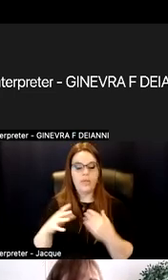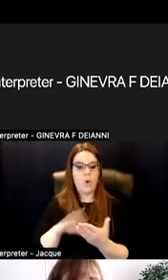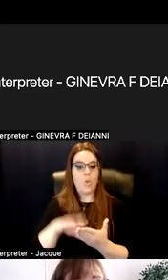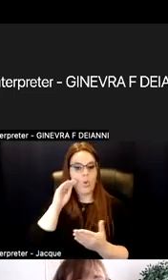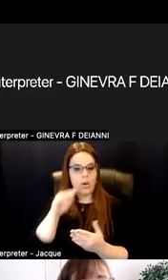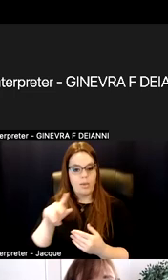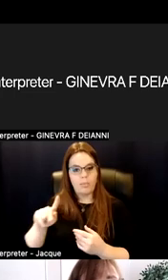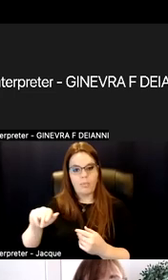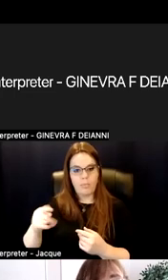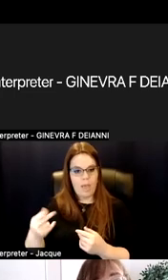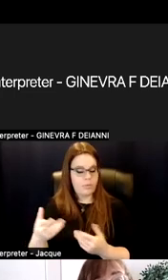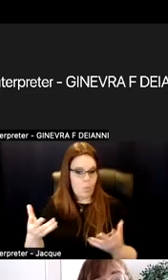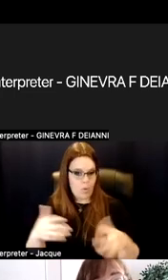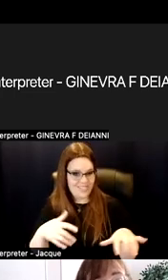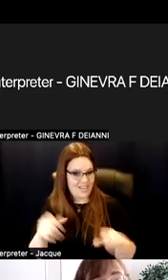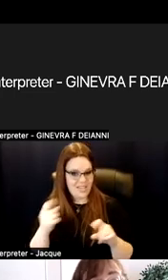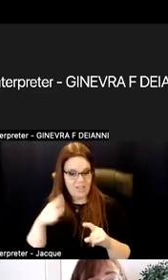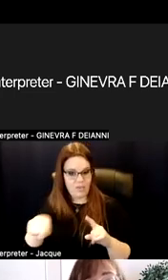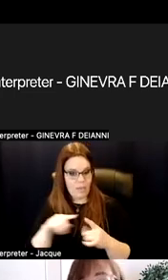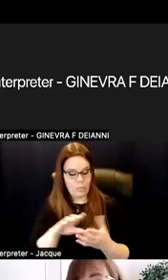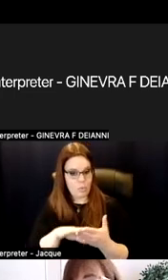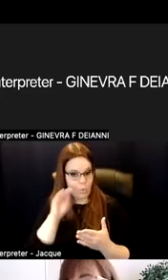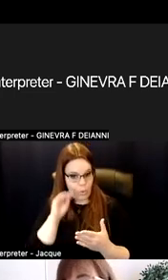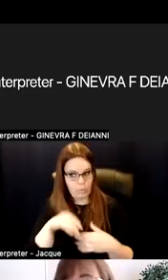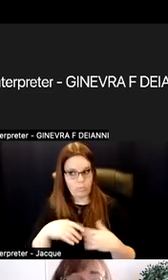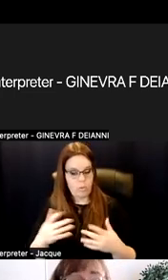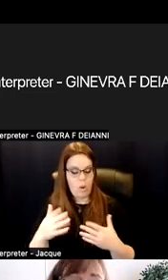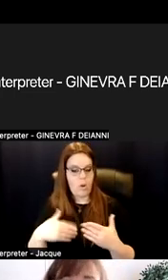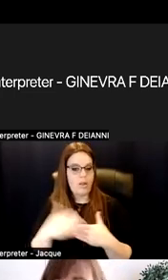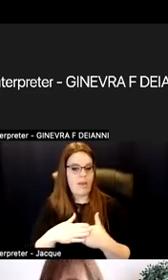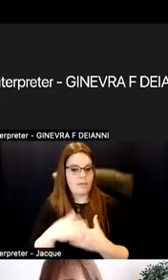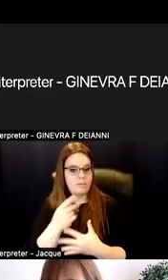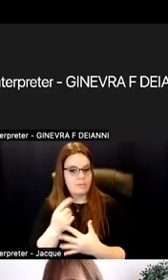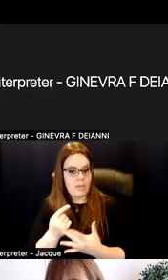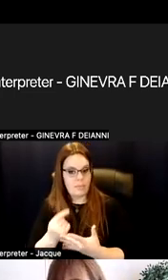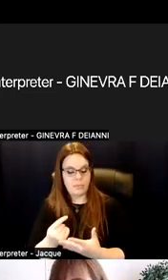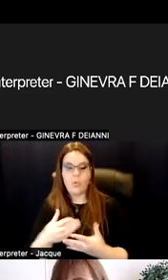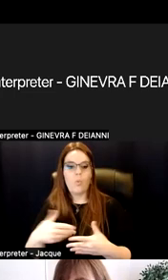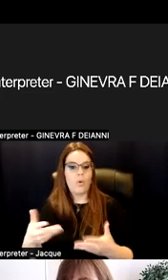So what is it going to take for them to learn it and what are their next steps? What additional resources do you need?